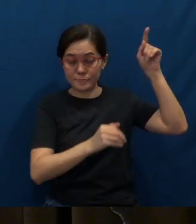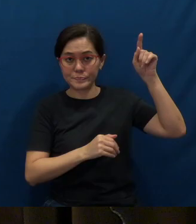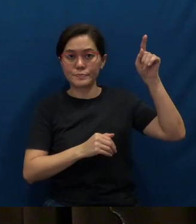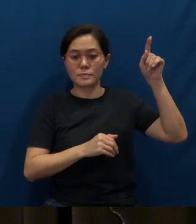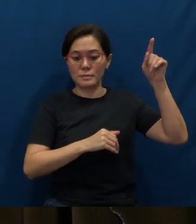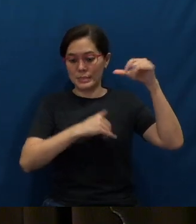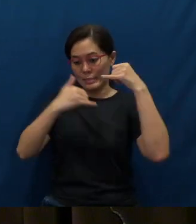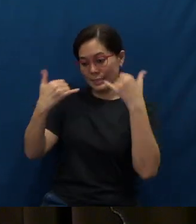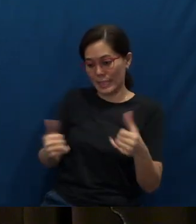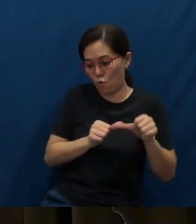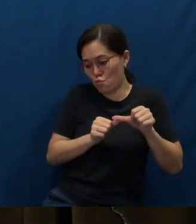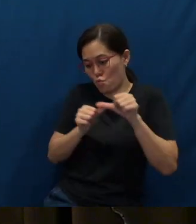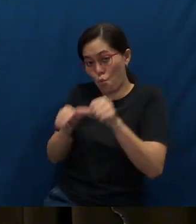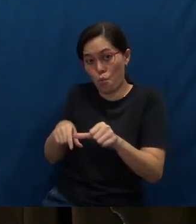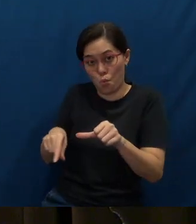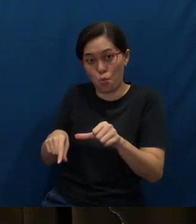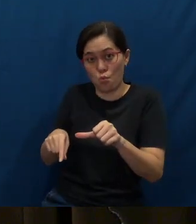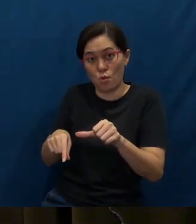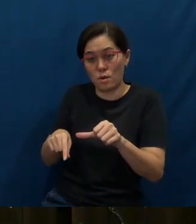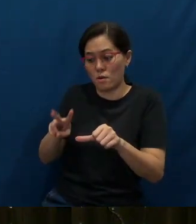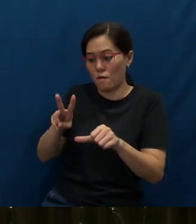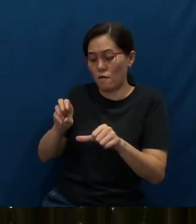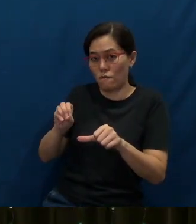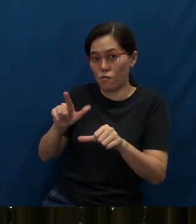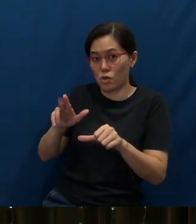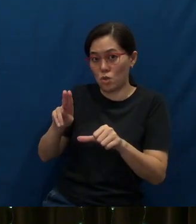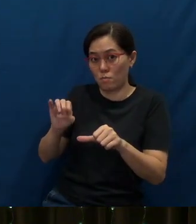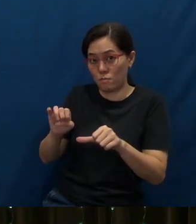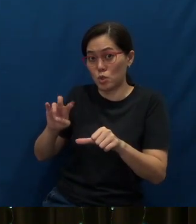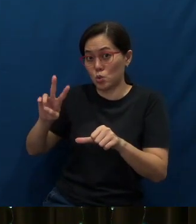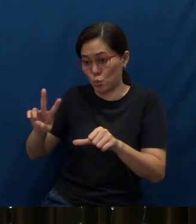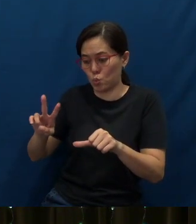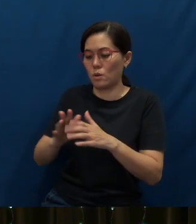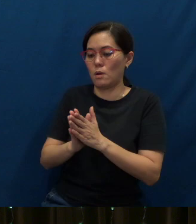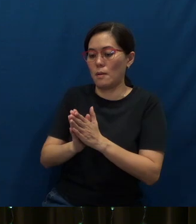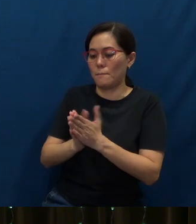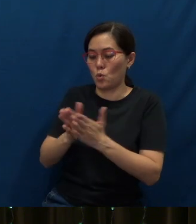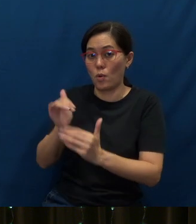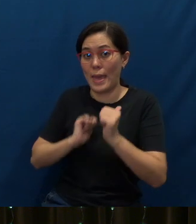And now, continuing into Volume 2, in the book of Acts, chapter 1,